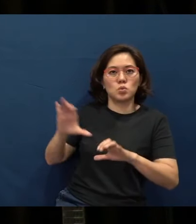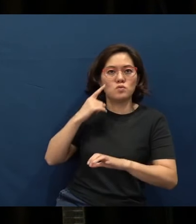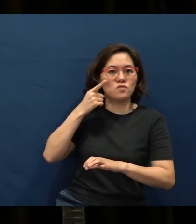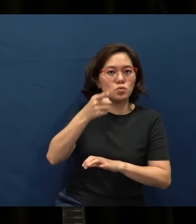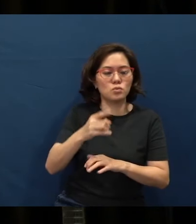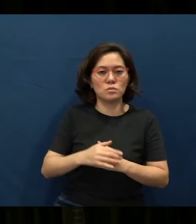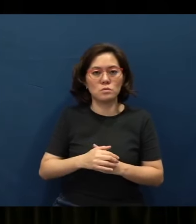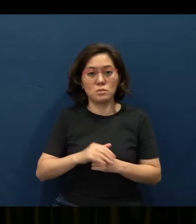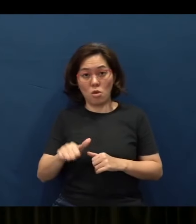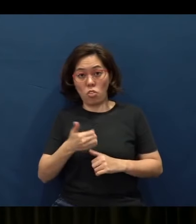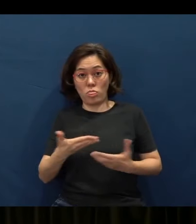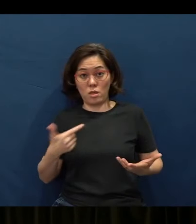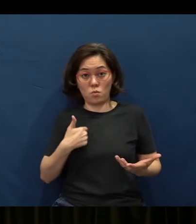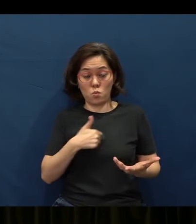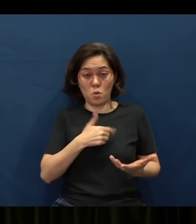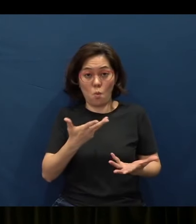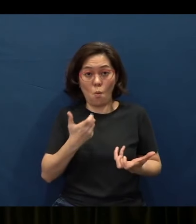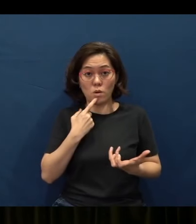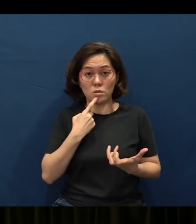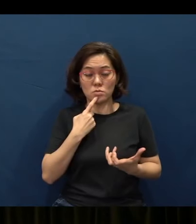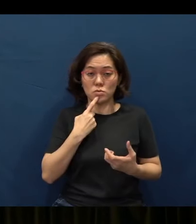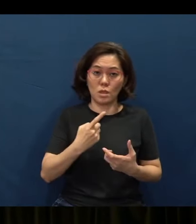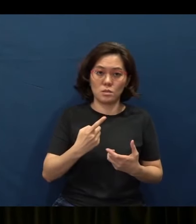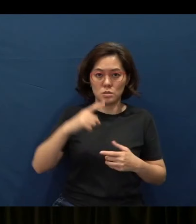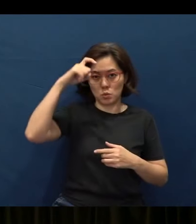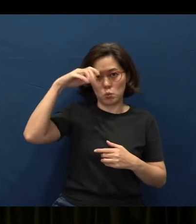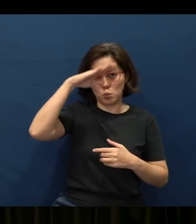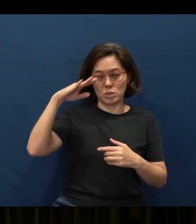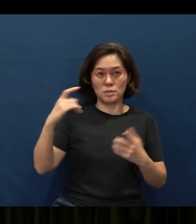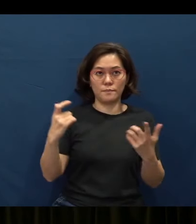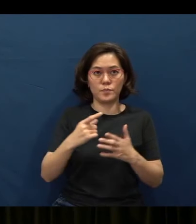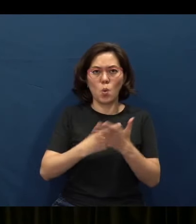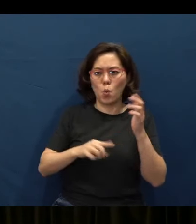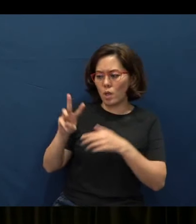The other thing, really, we want to talk about is really wisdom, and we’re gonna end here. What is wisdom?